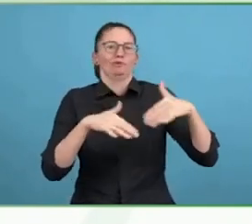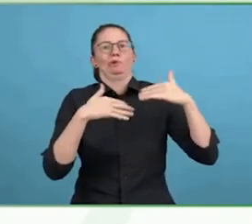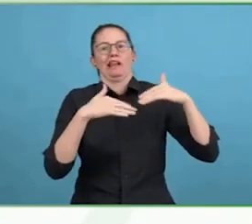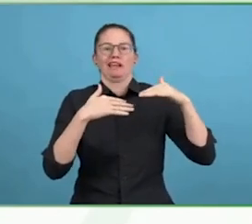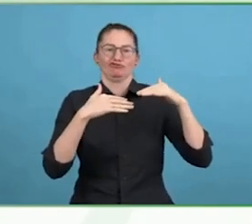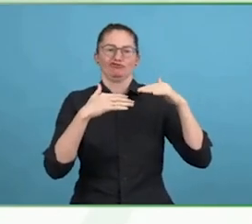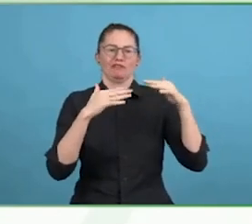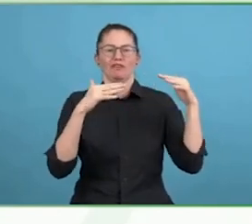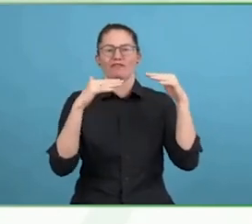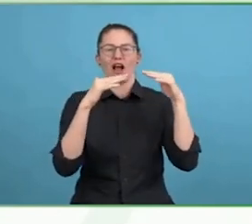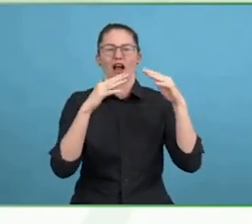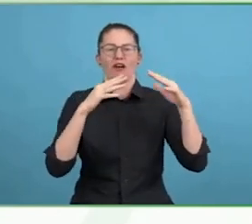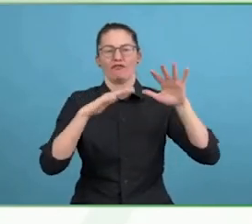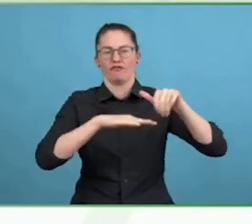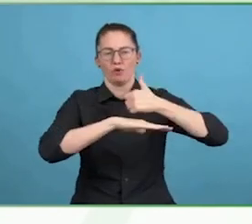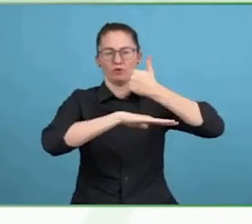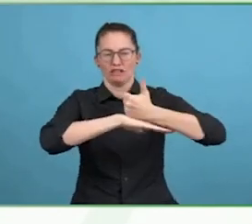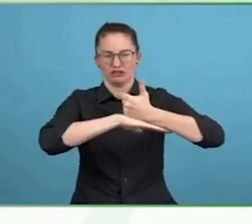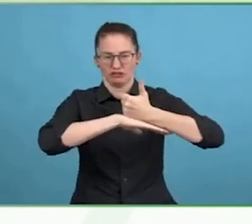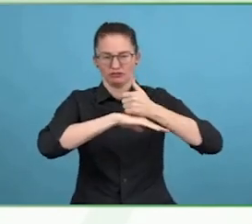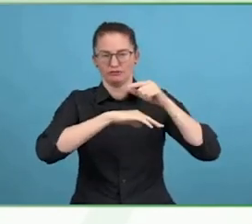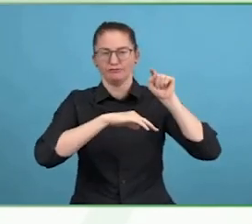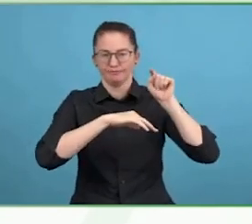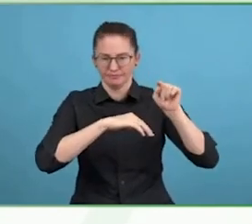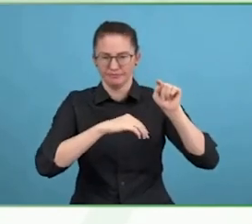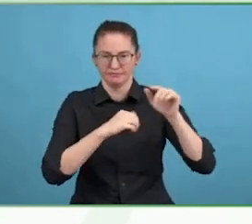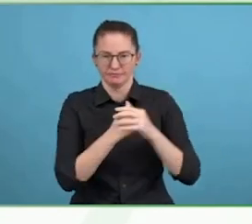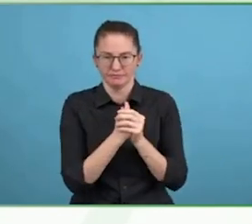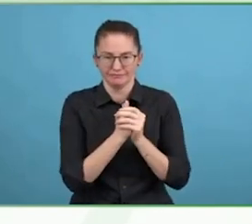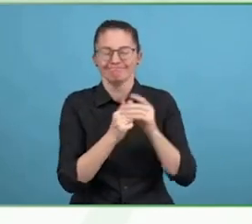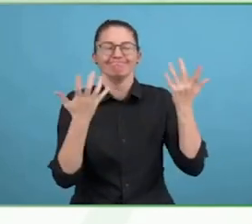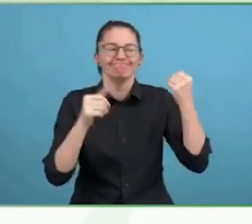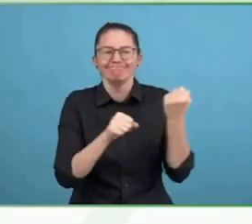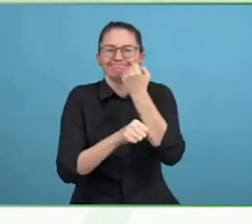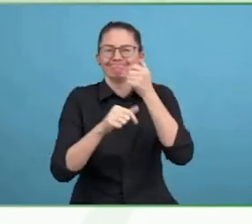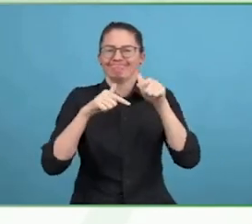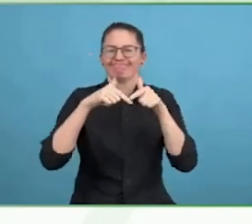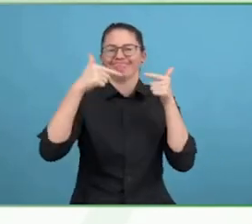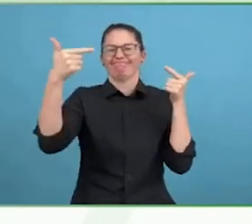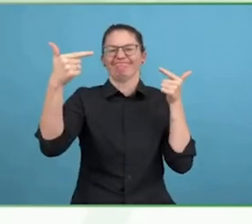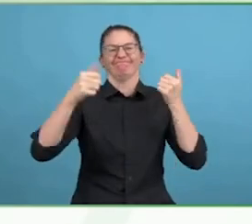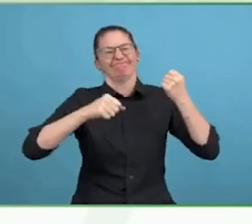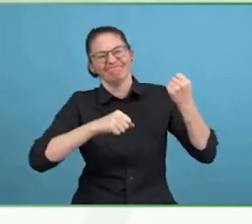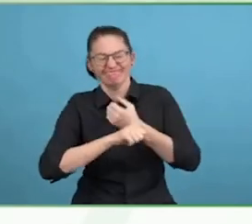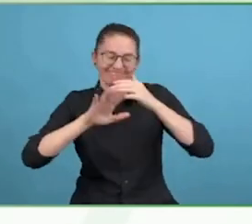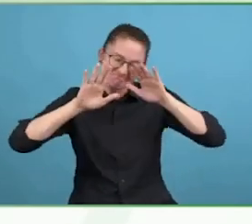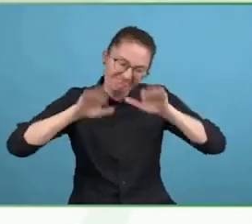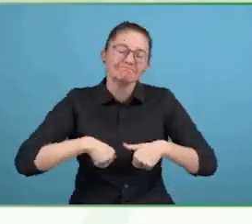could tell us a wee bit about the Legacy of War Foundation and then we can launch